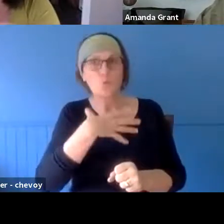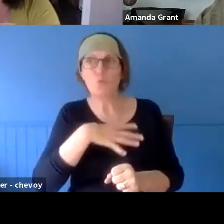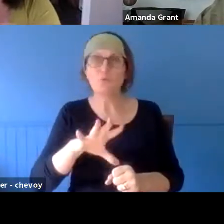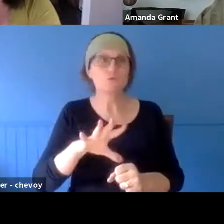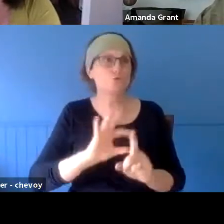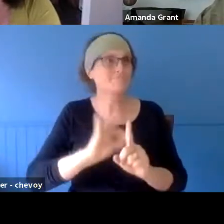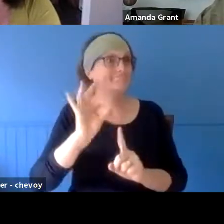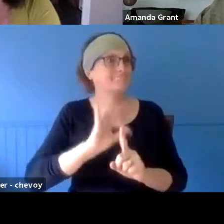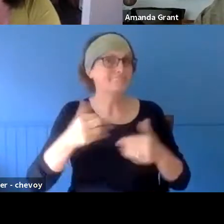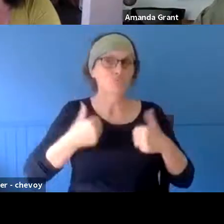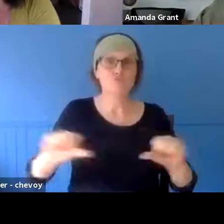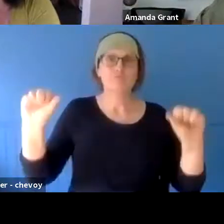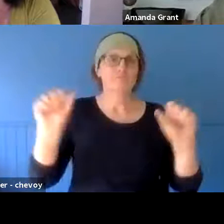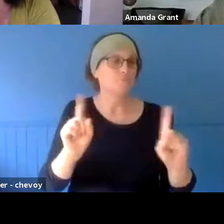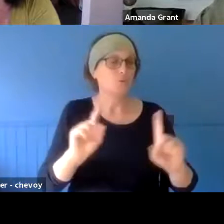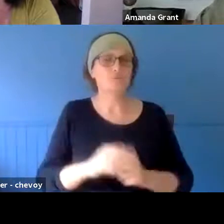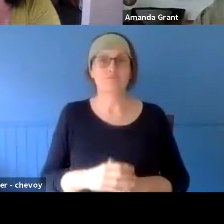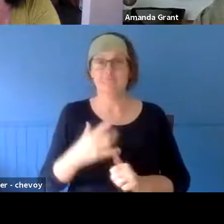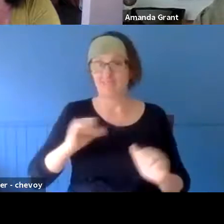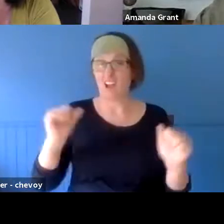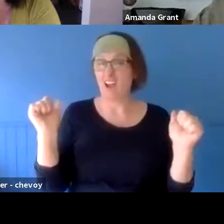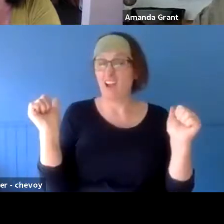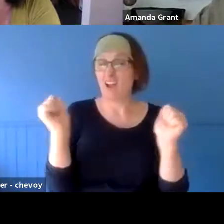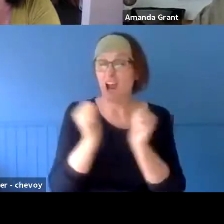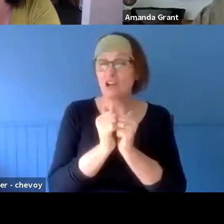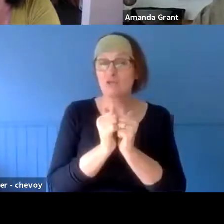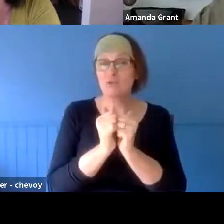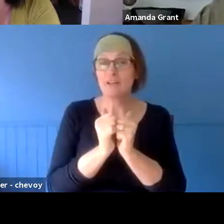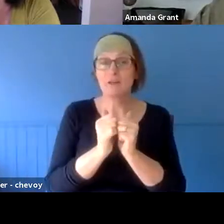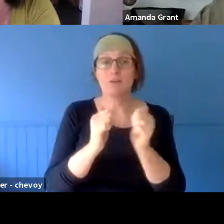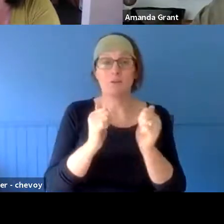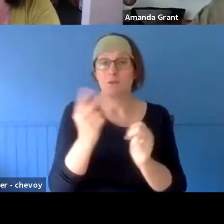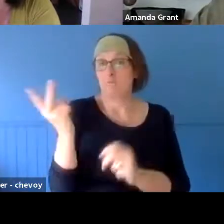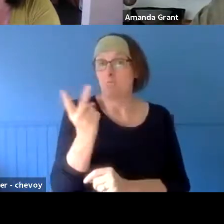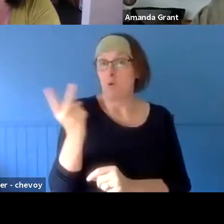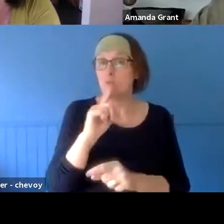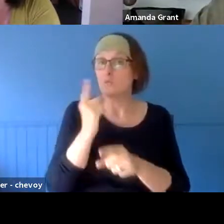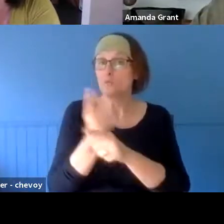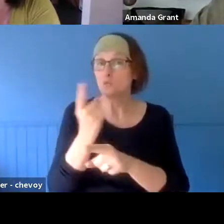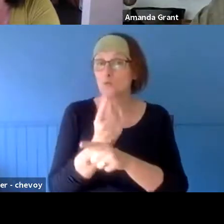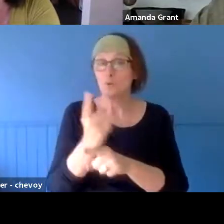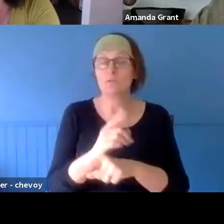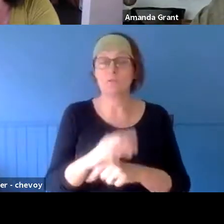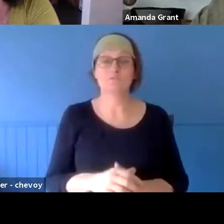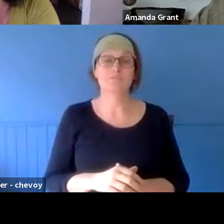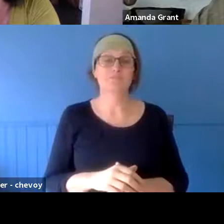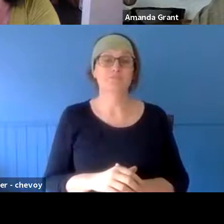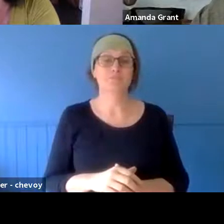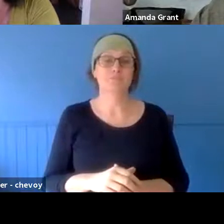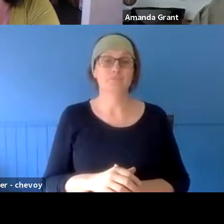absolutely agree with everything that Mahony and Christopher have said. I find it really valuable because we're all in different